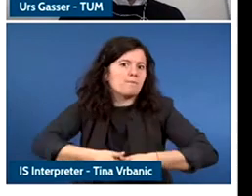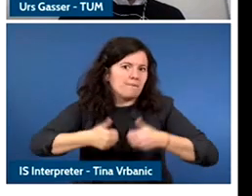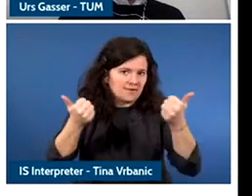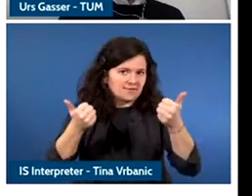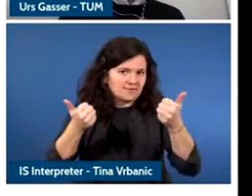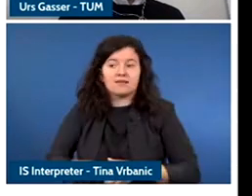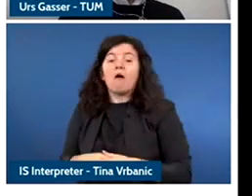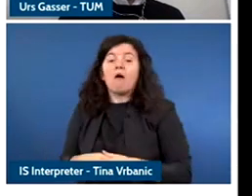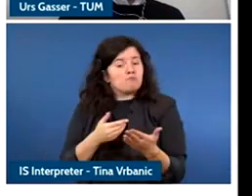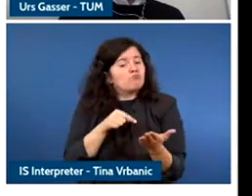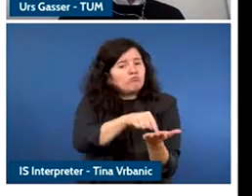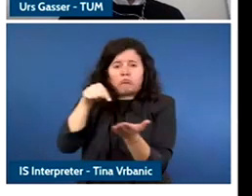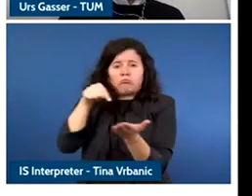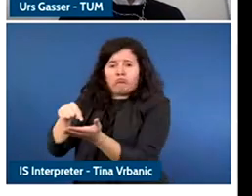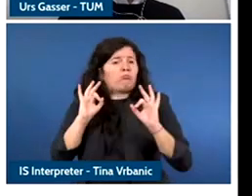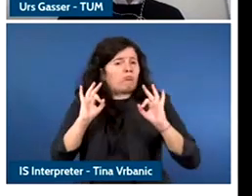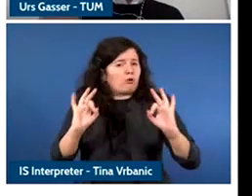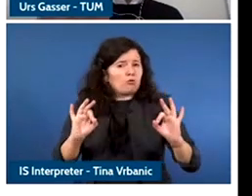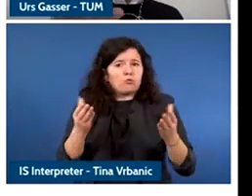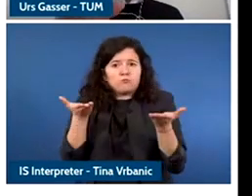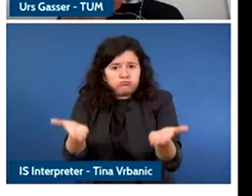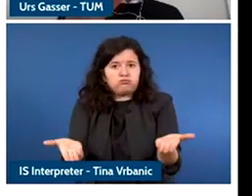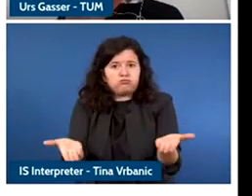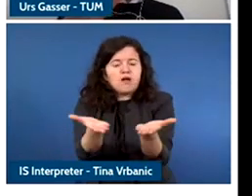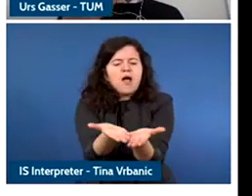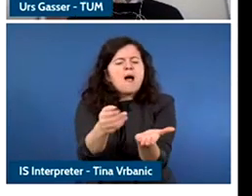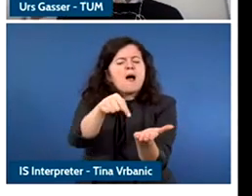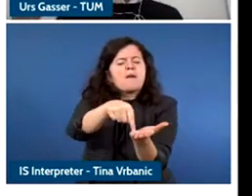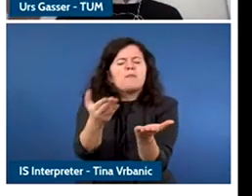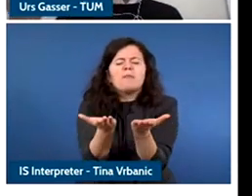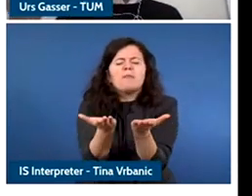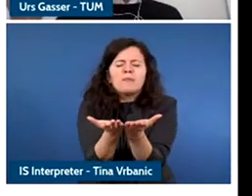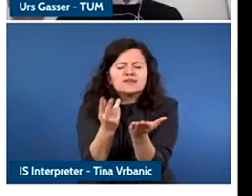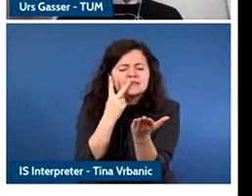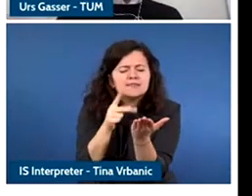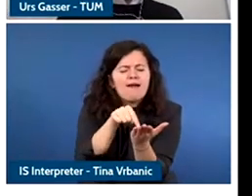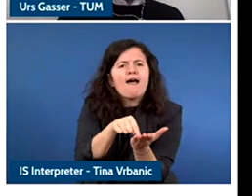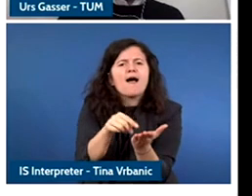guidance understand what it means to put best practices in this space into practice.